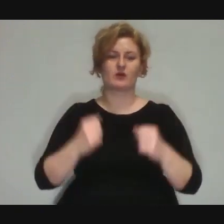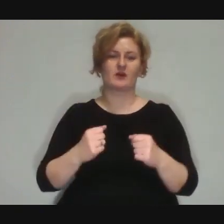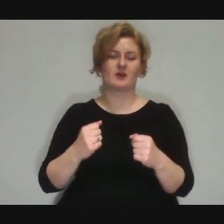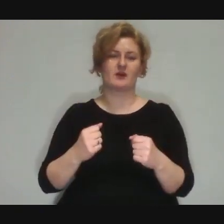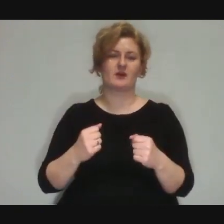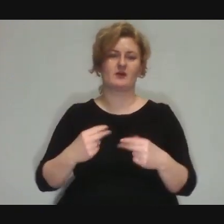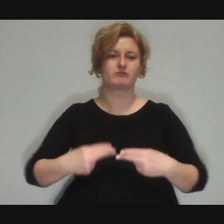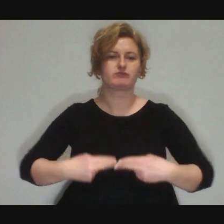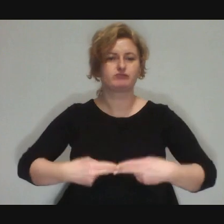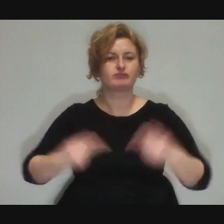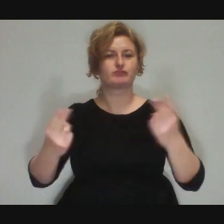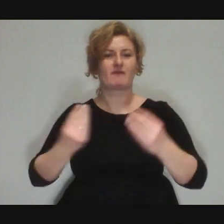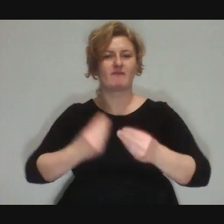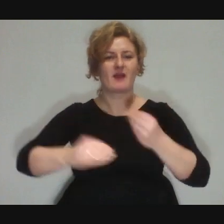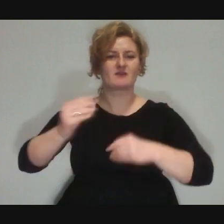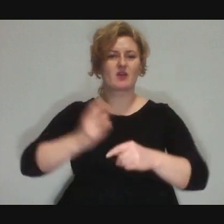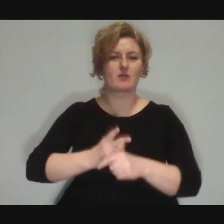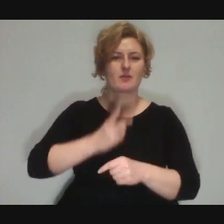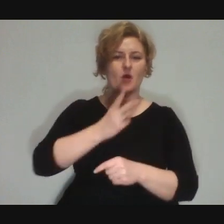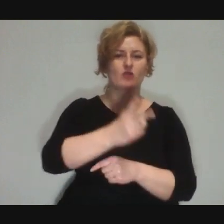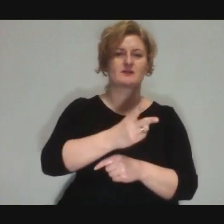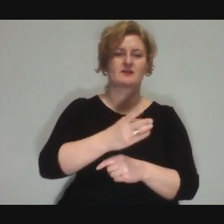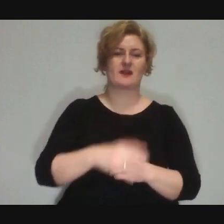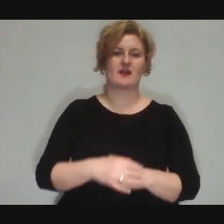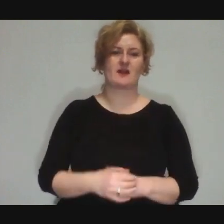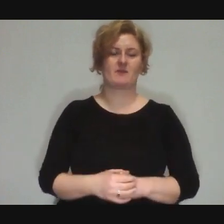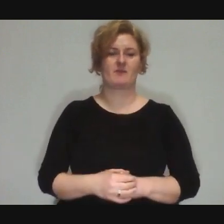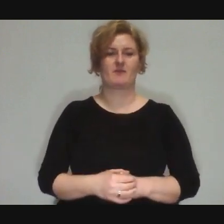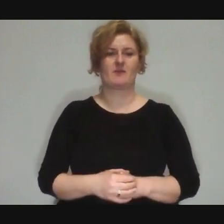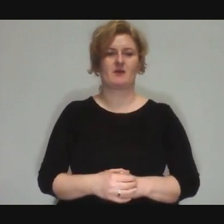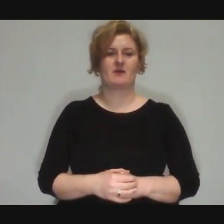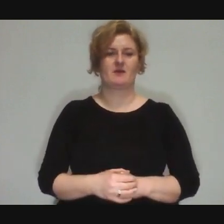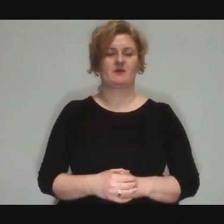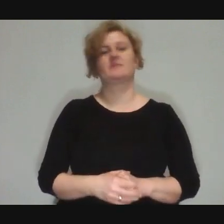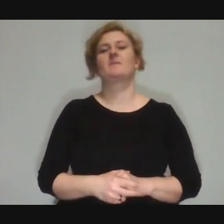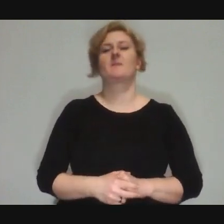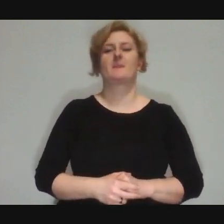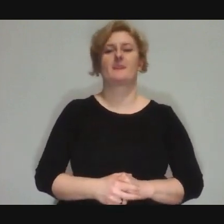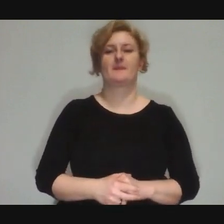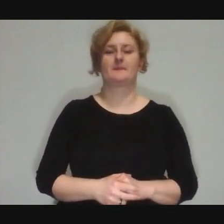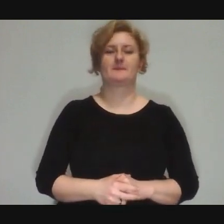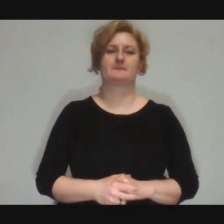The "3 a" rule? Dominika: Yes, the "3 a" rule!